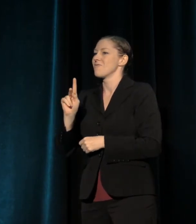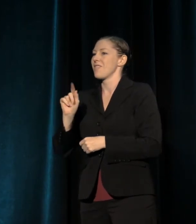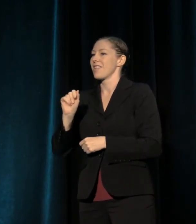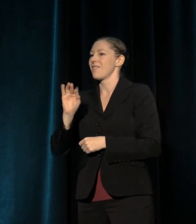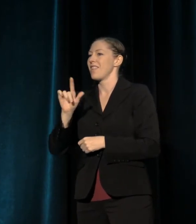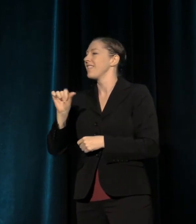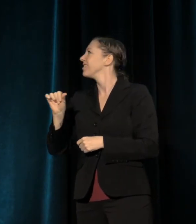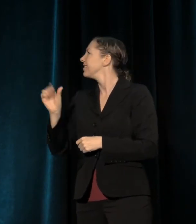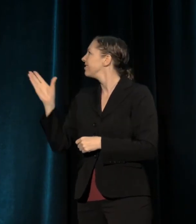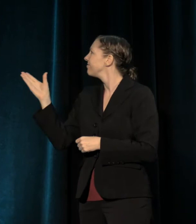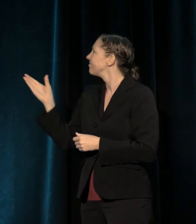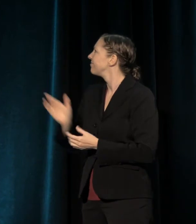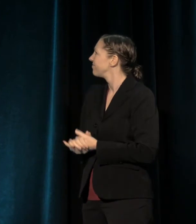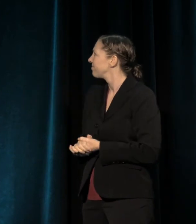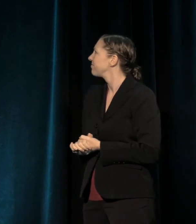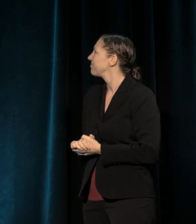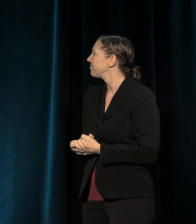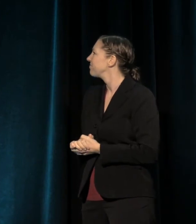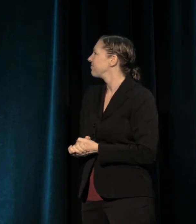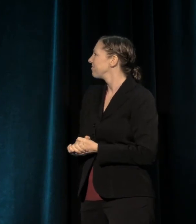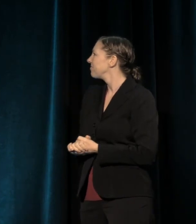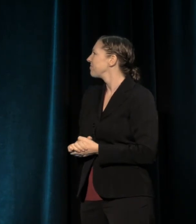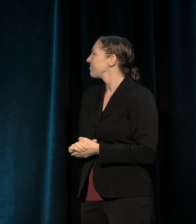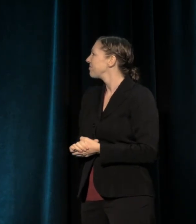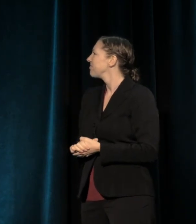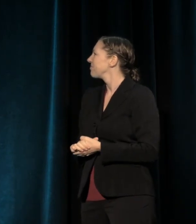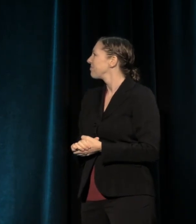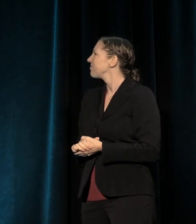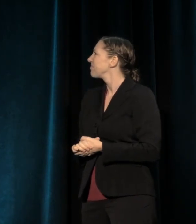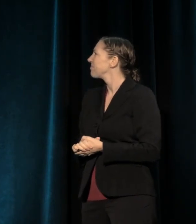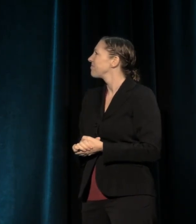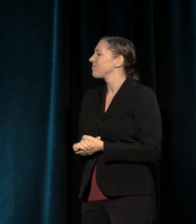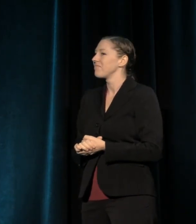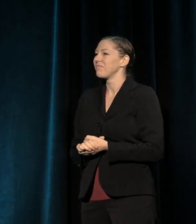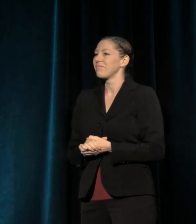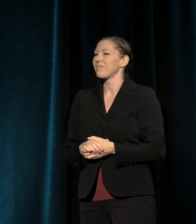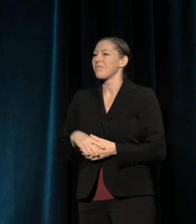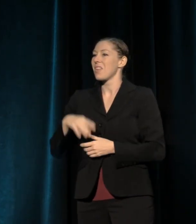who had one of the first hip-hop theater companies